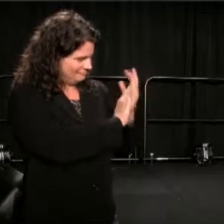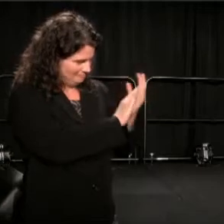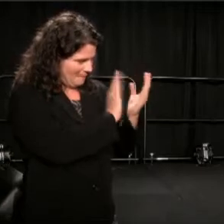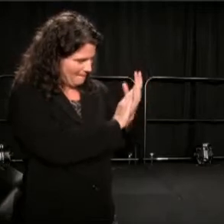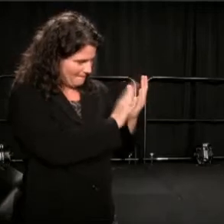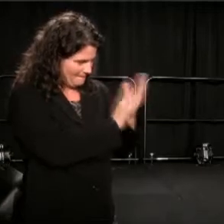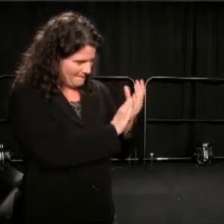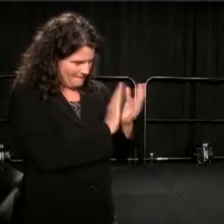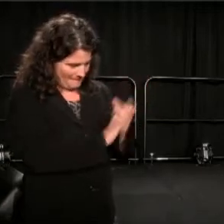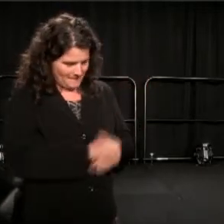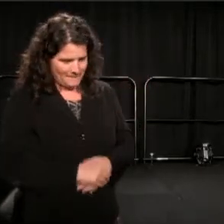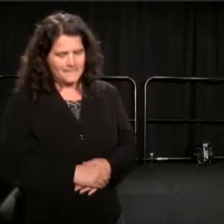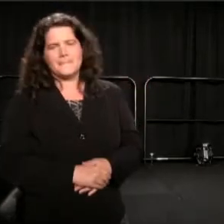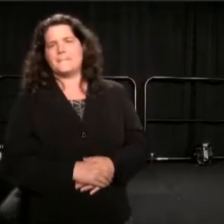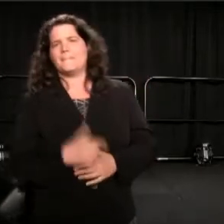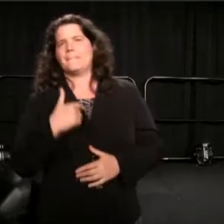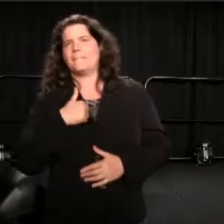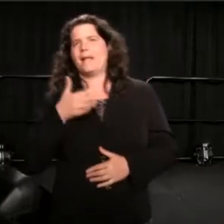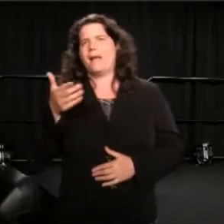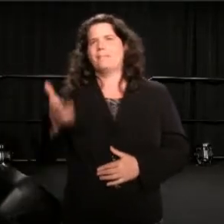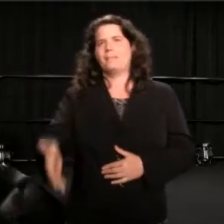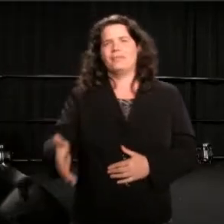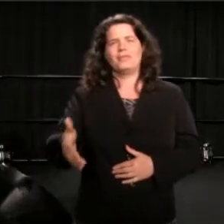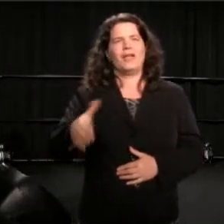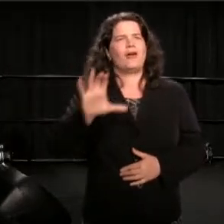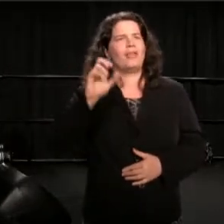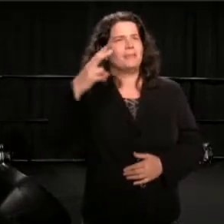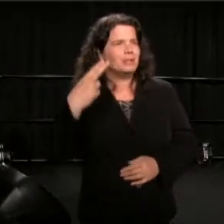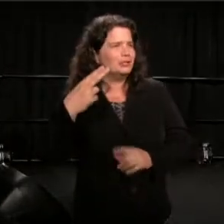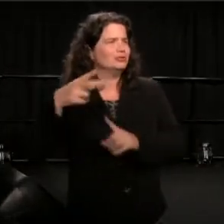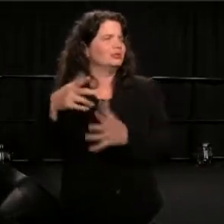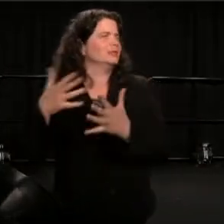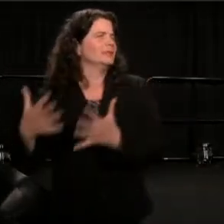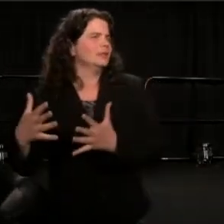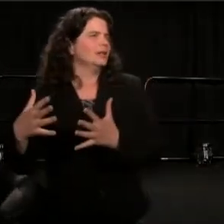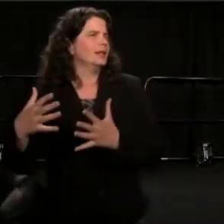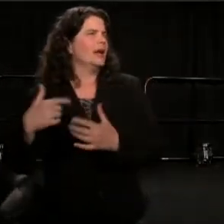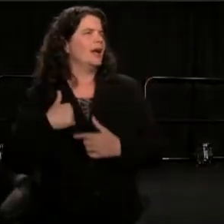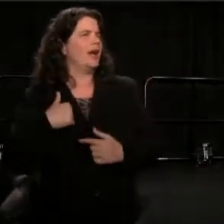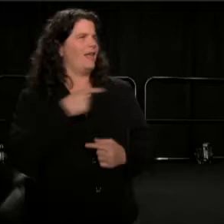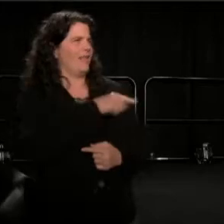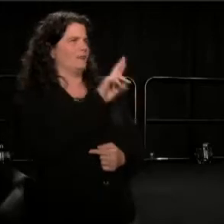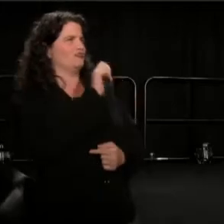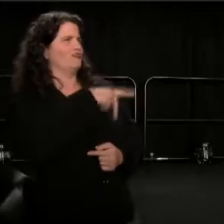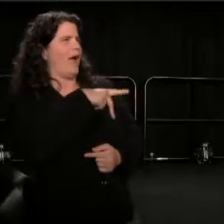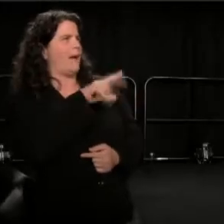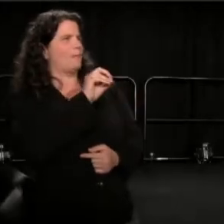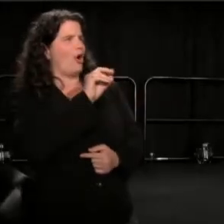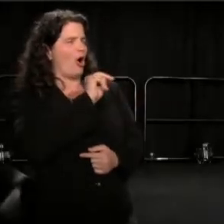...when I was on the beach; rap on race, I thought, "Well, I've always wanted to see a modern rap on race, that happened in the 70's, kind of putting together